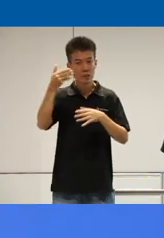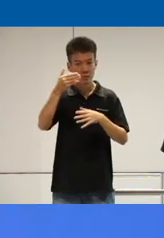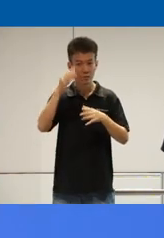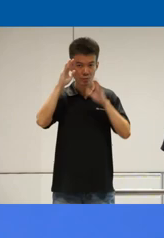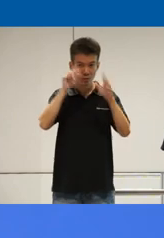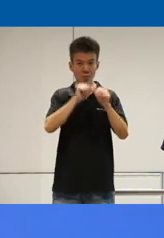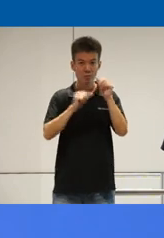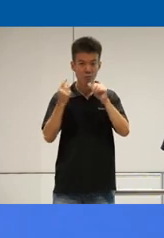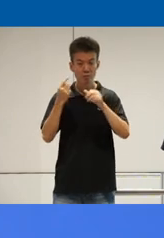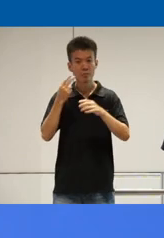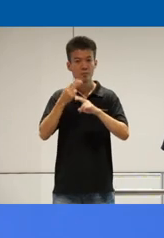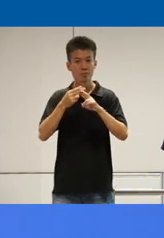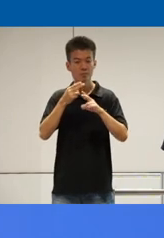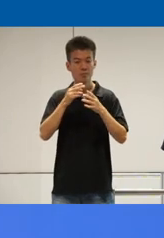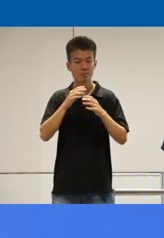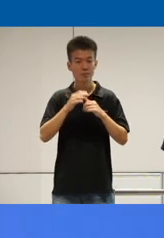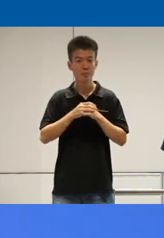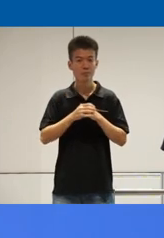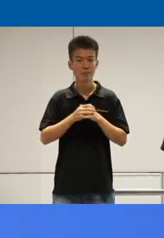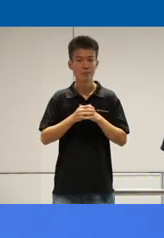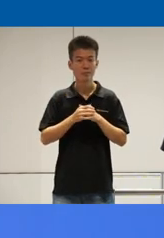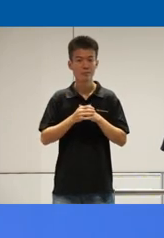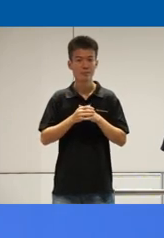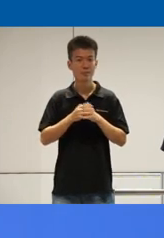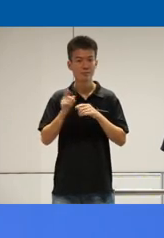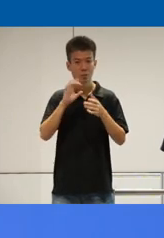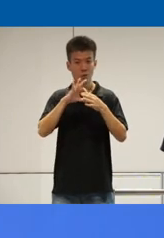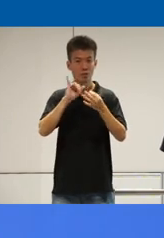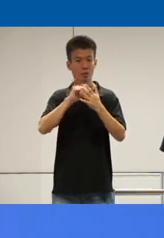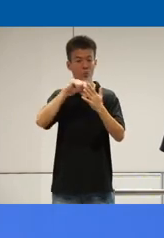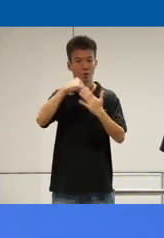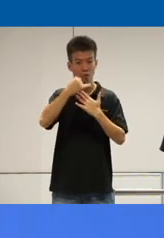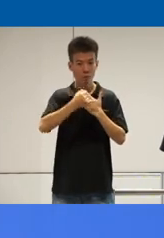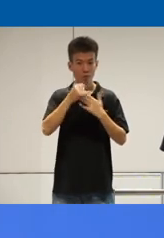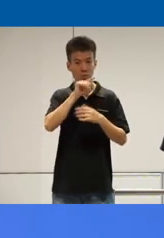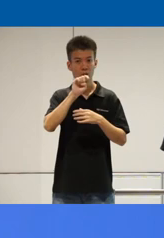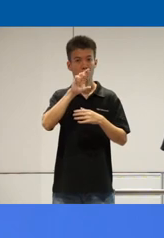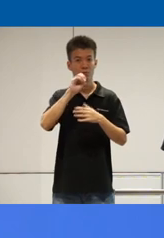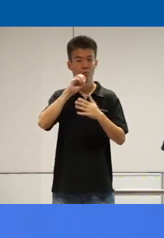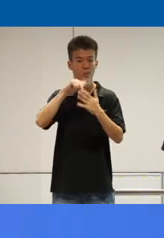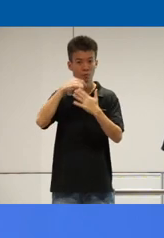my name is raah from India again and um as one of the project uh zero project winner I will share